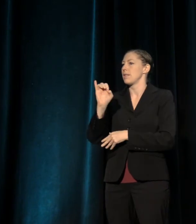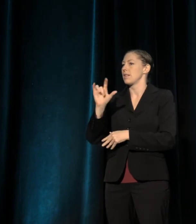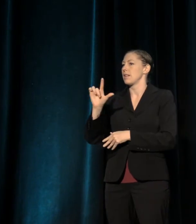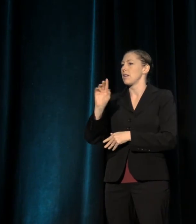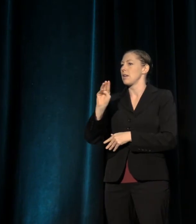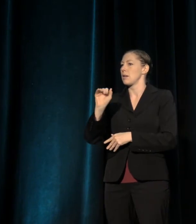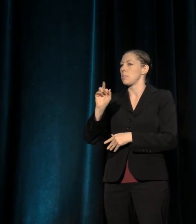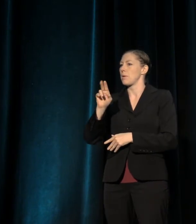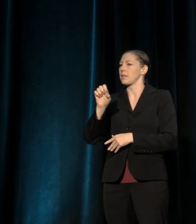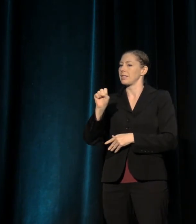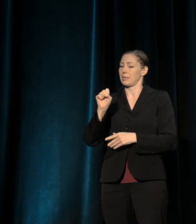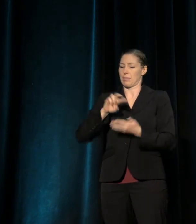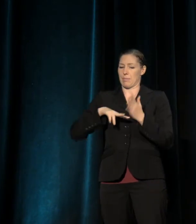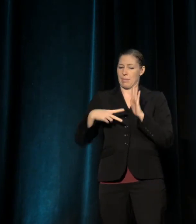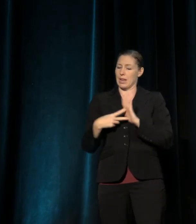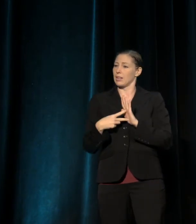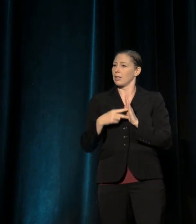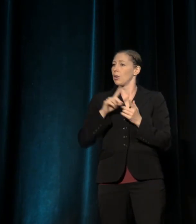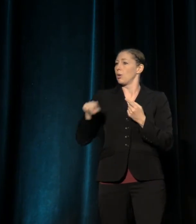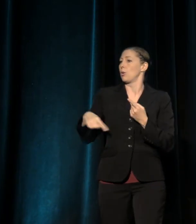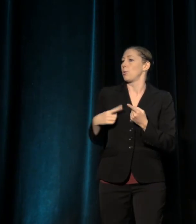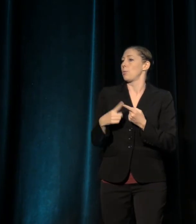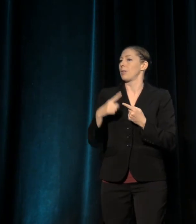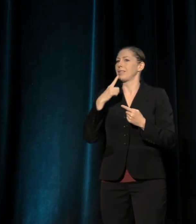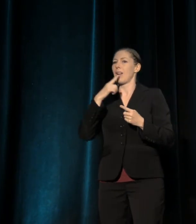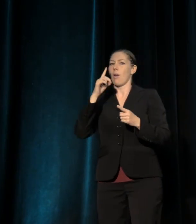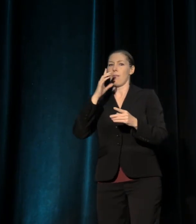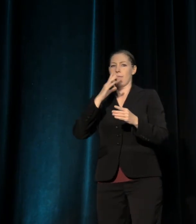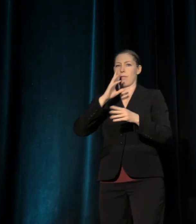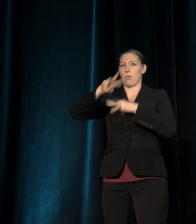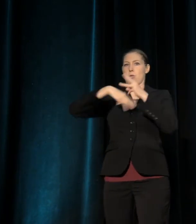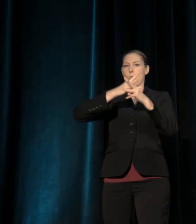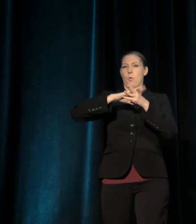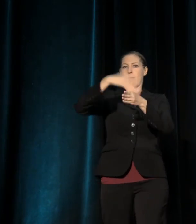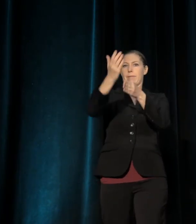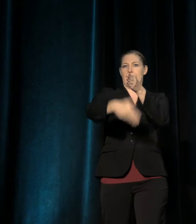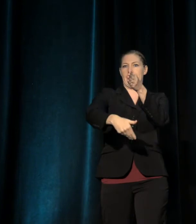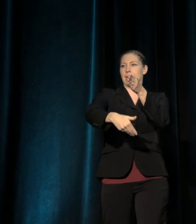"It's easier to imagine the end of the world, than the end of capitalism."